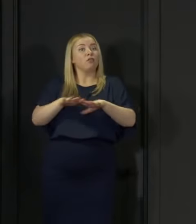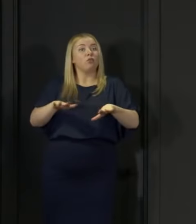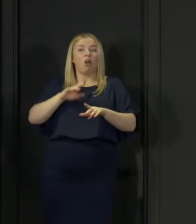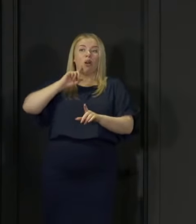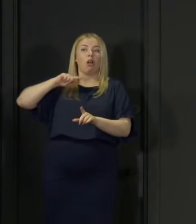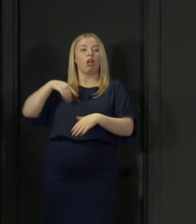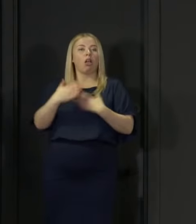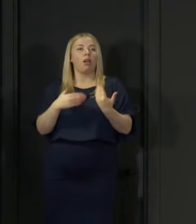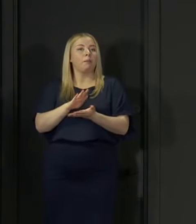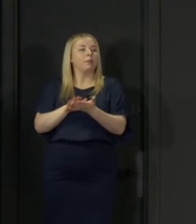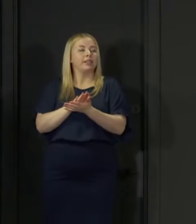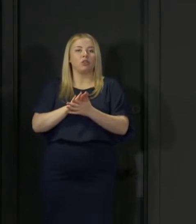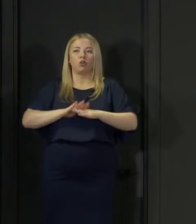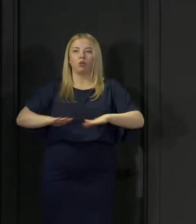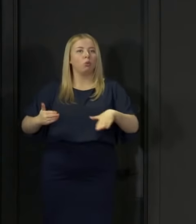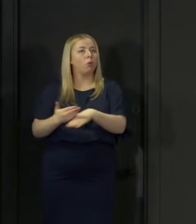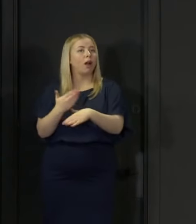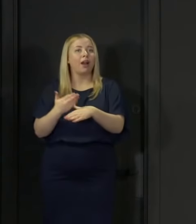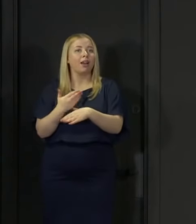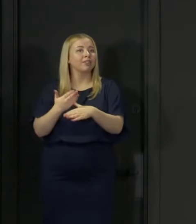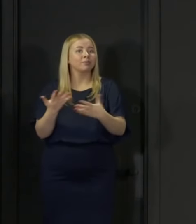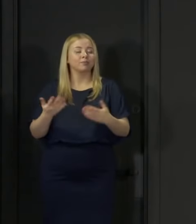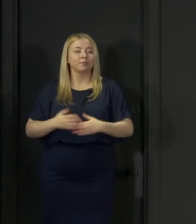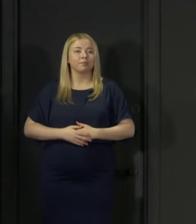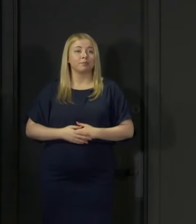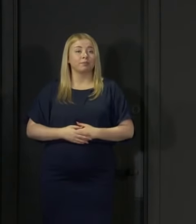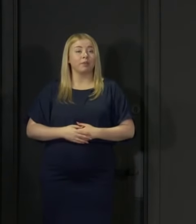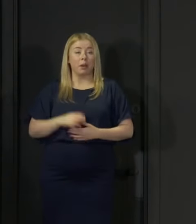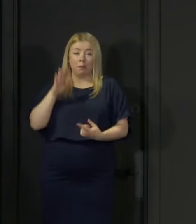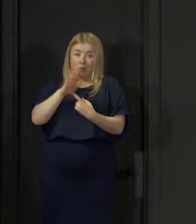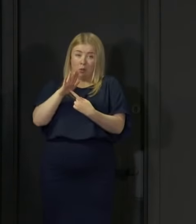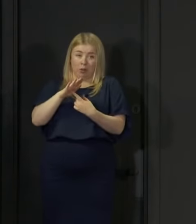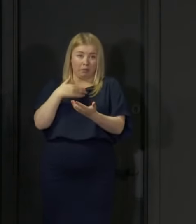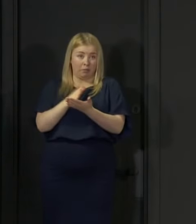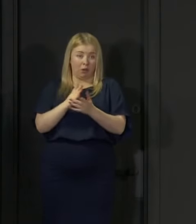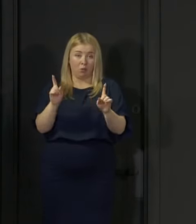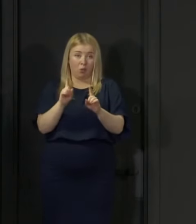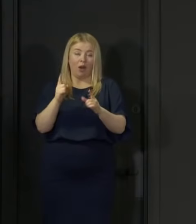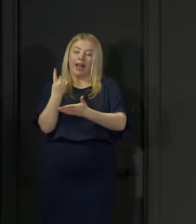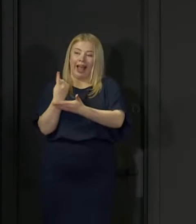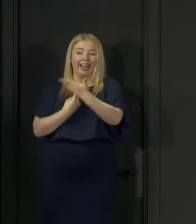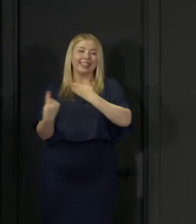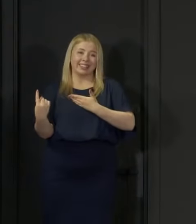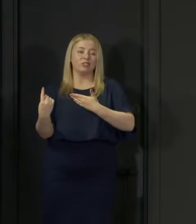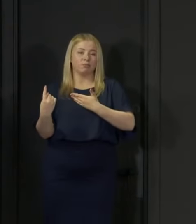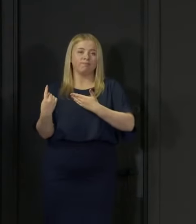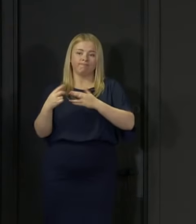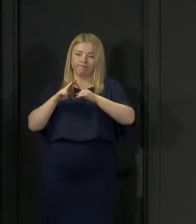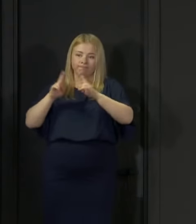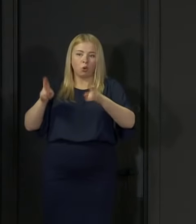and that includes, and is possibly the most important element of this, self-isolation.